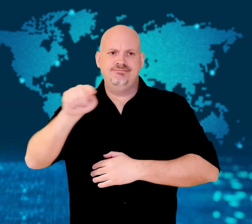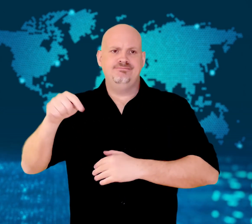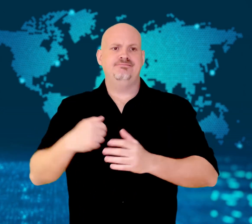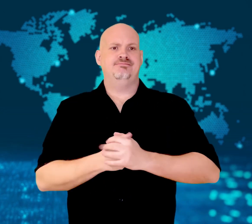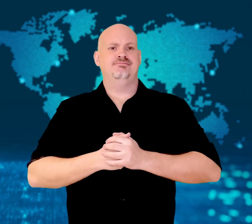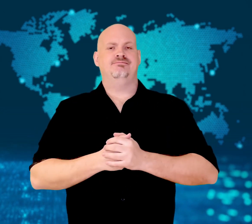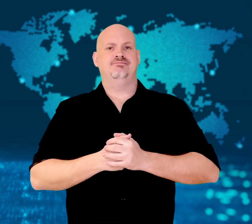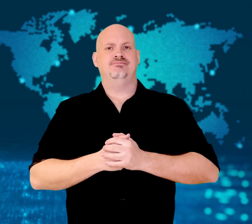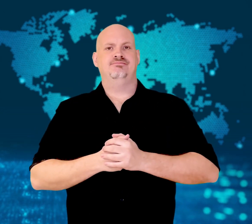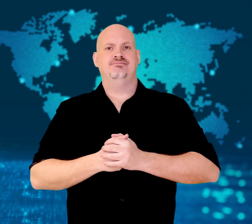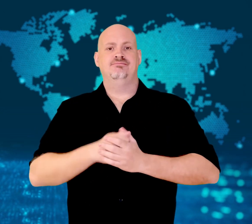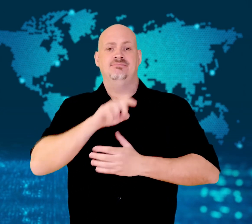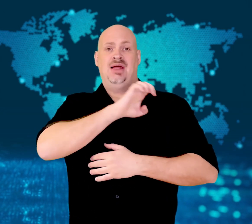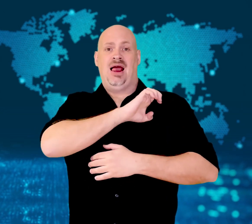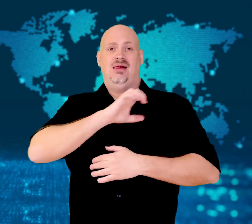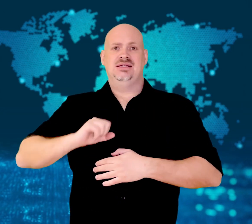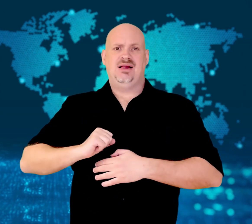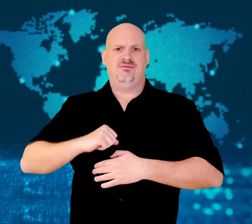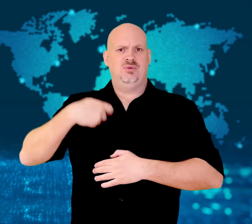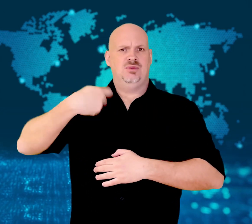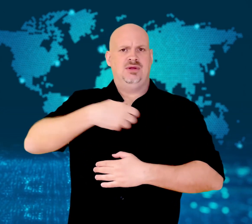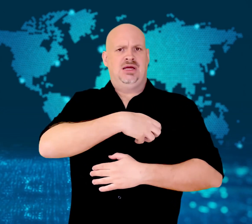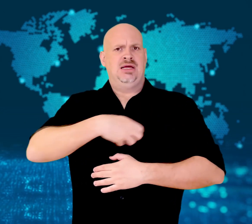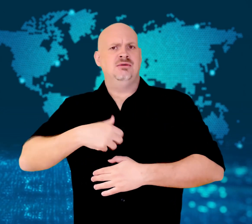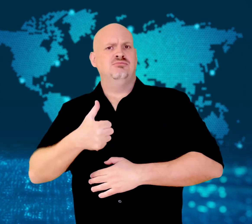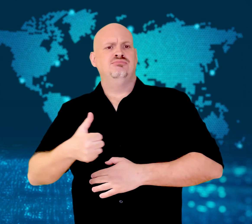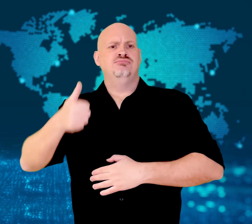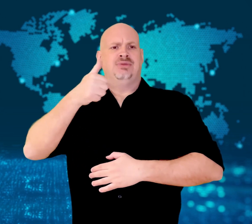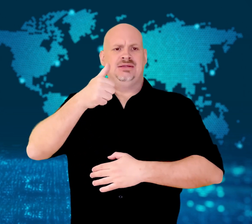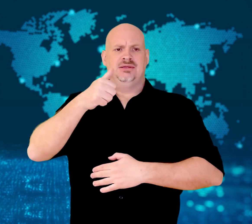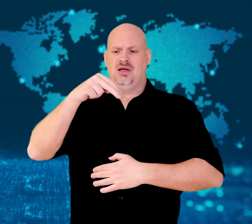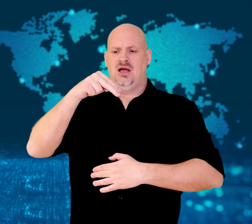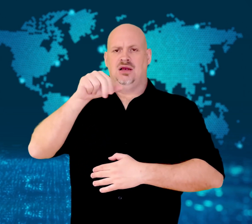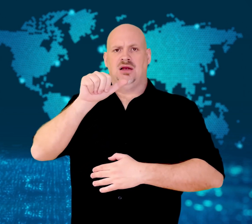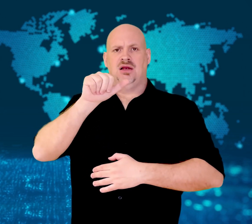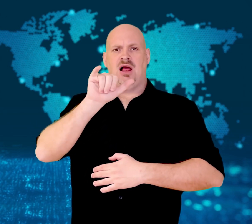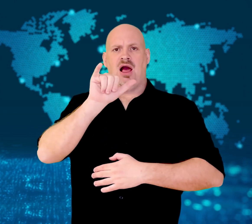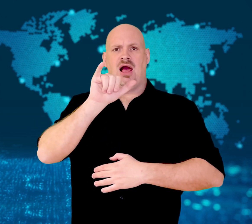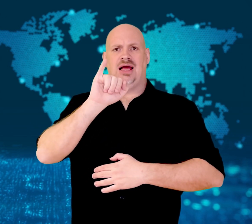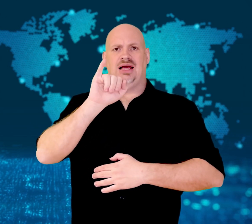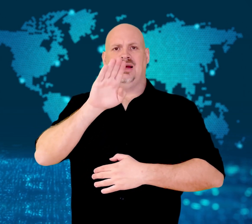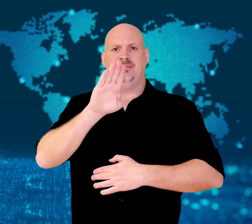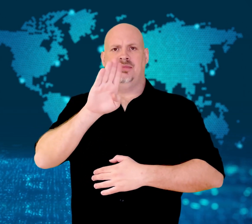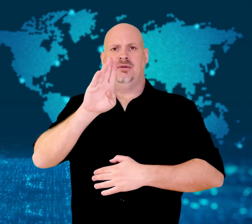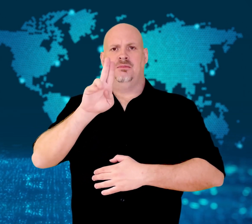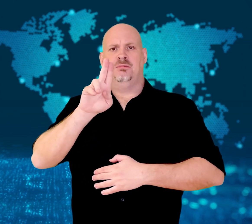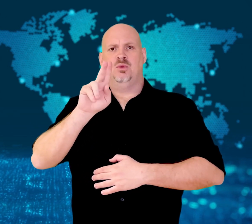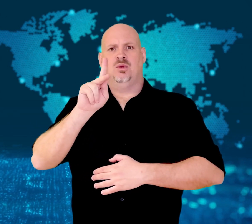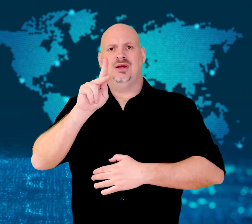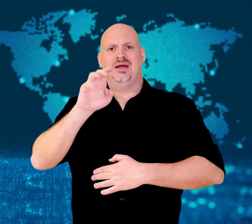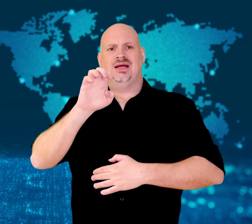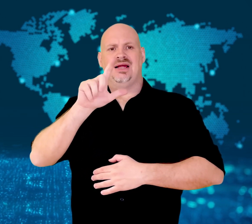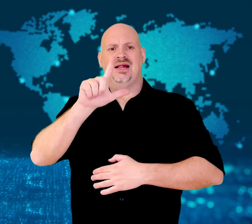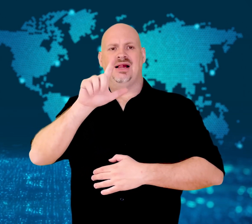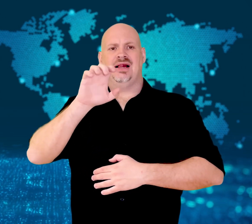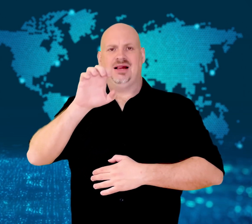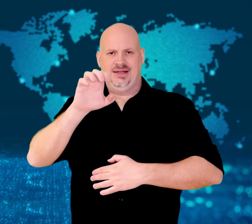The emergency measures will be in place for at least 30 days.